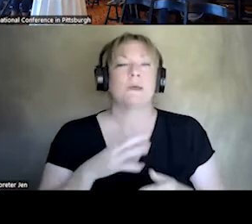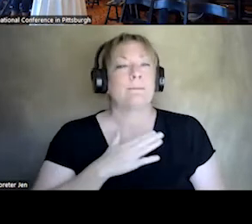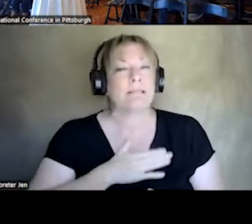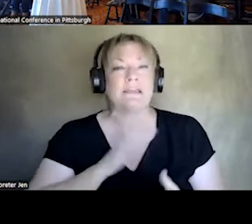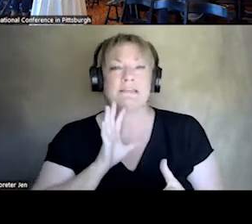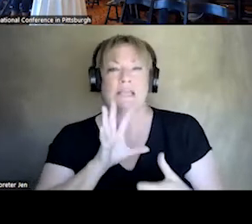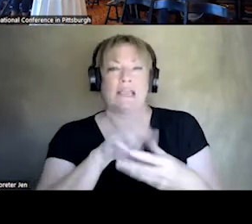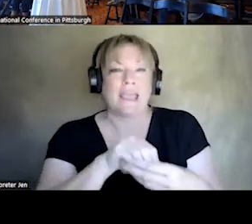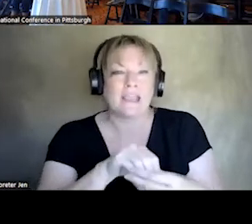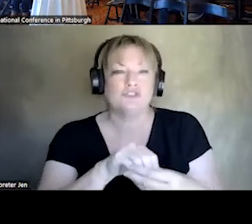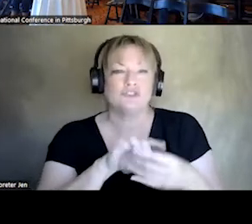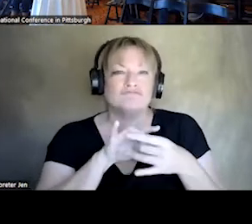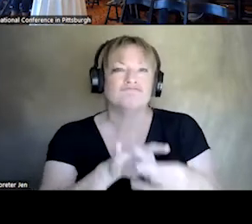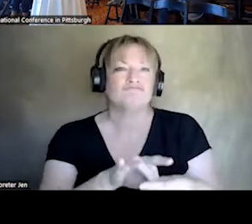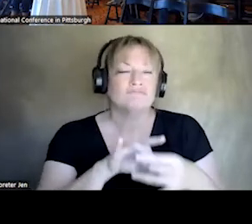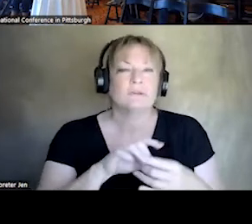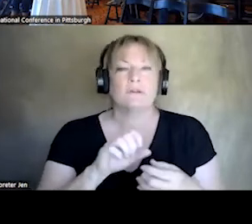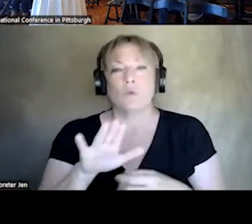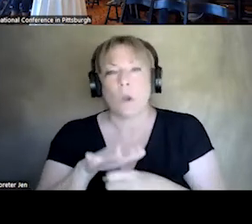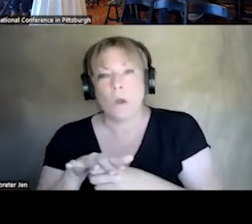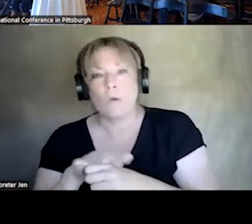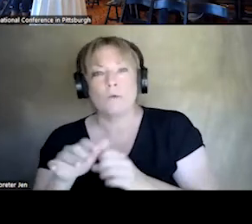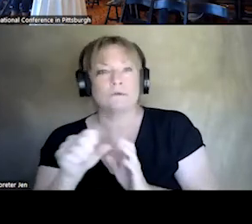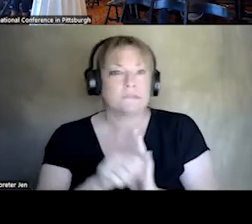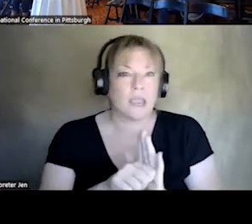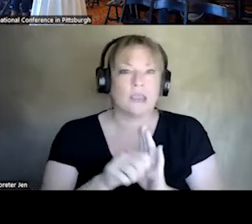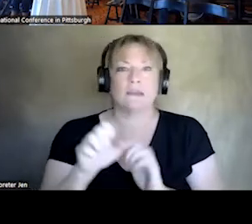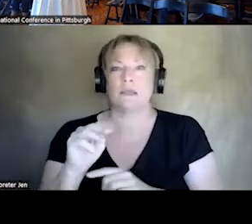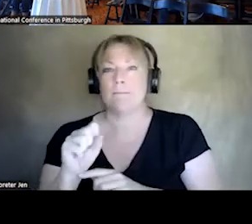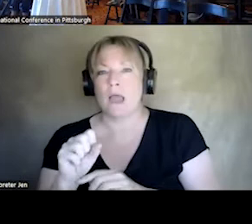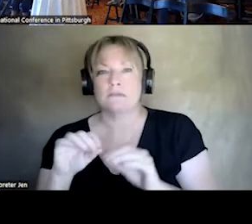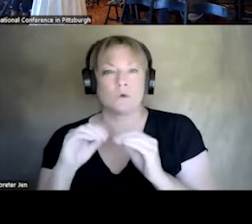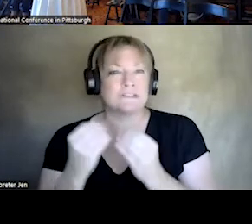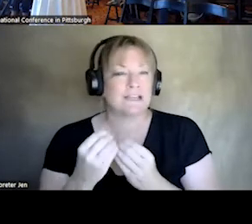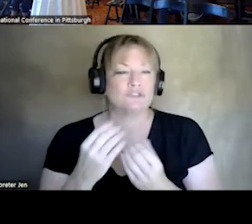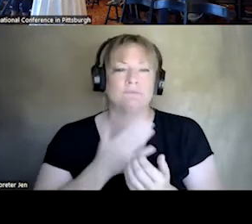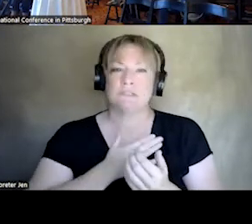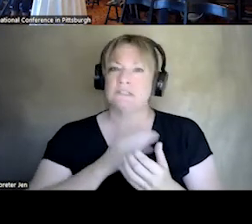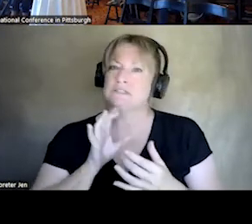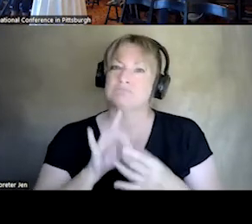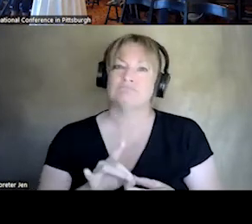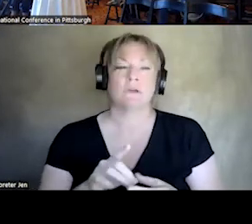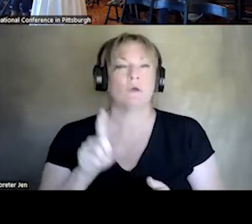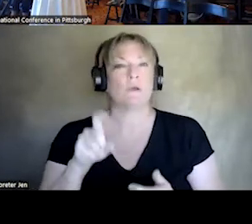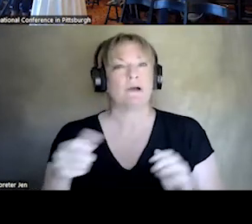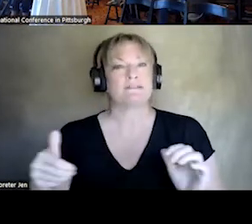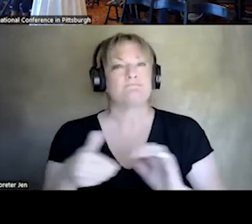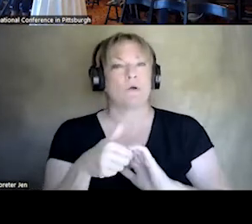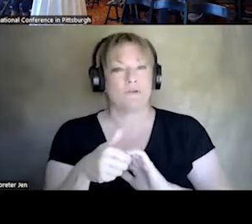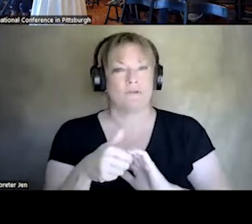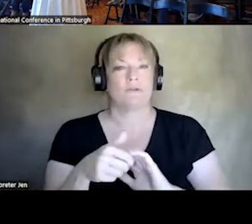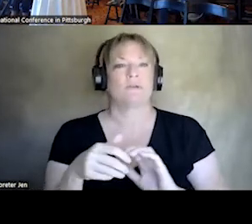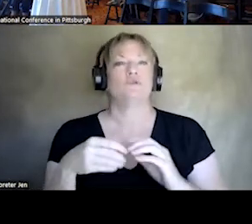ENGAGE WITH LOCAL STATE, EMS ORGANIZATIONS WE NEED TO BE PARTNERING TO PROVIDE THE BEST HELP